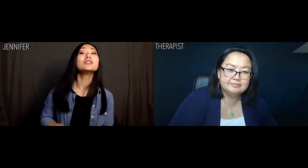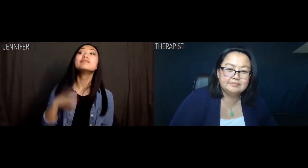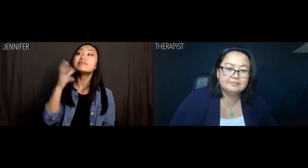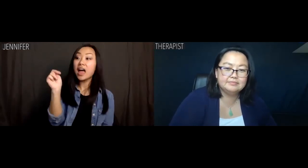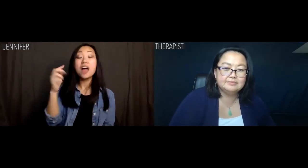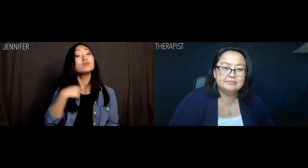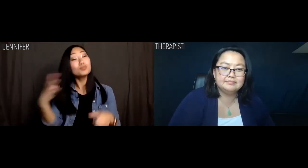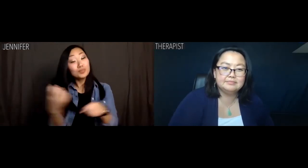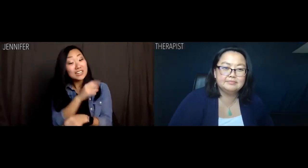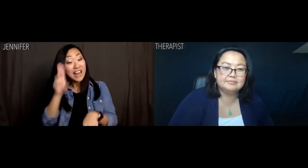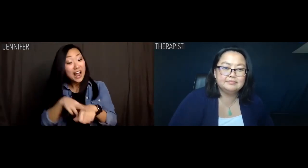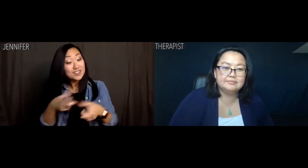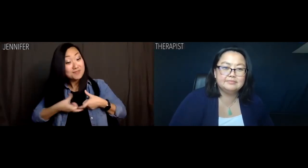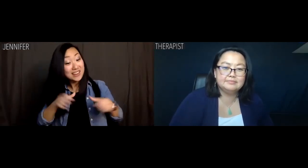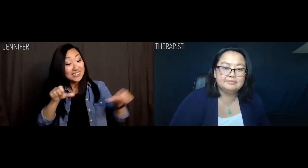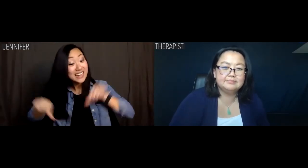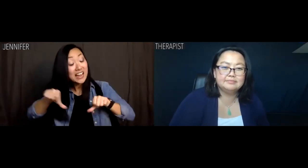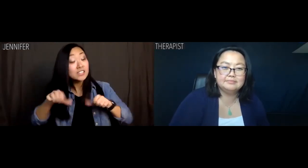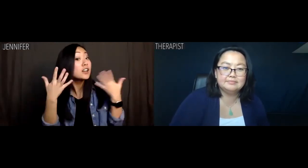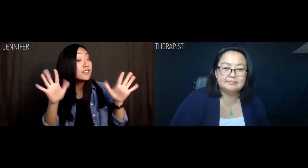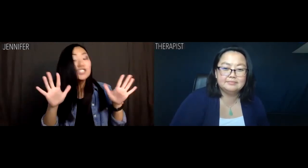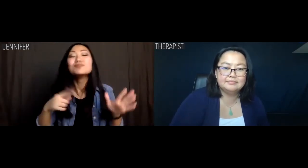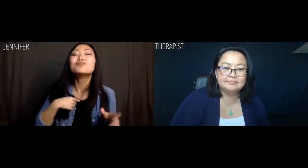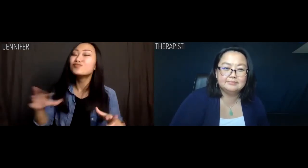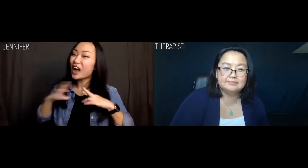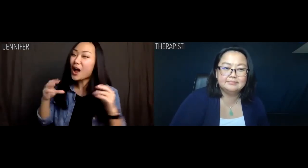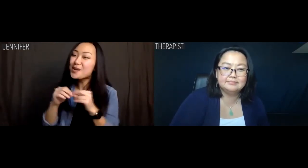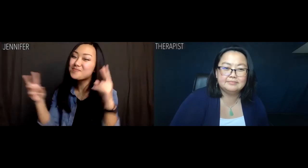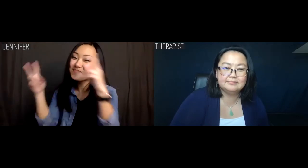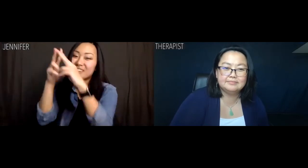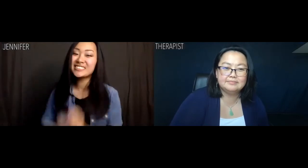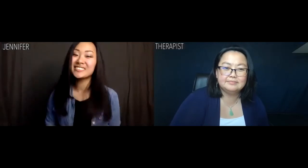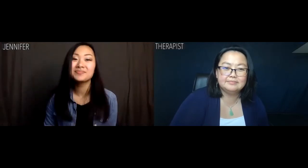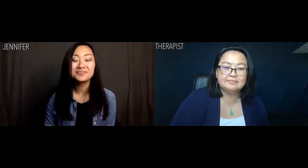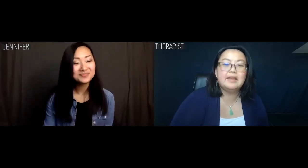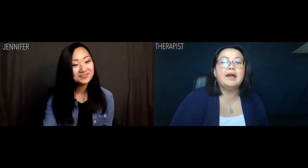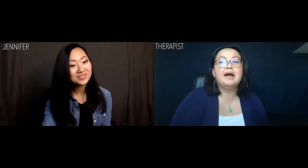and then retire in Paris after winning the National Medal of Science.